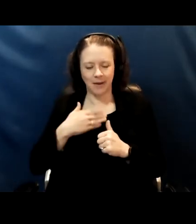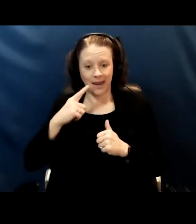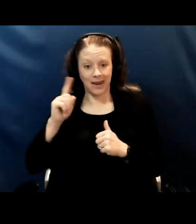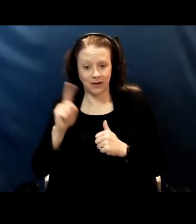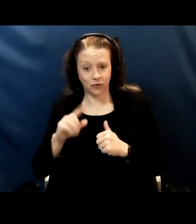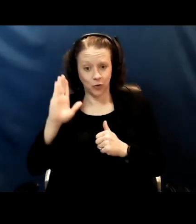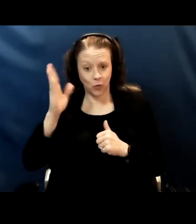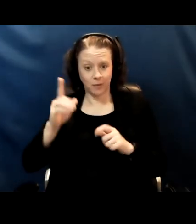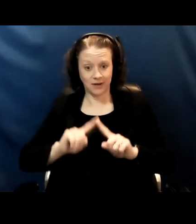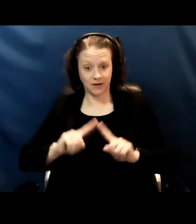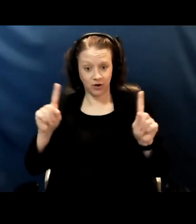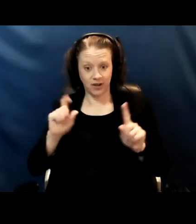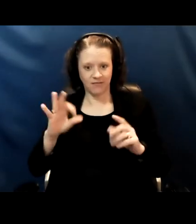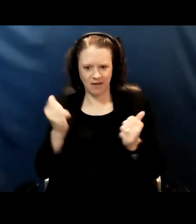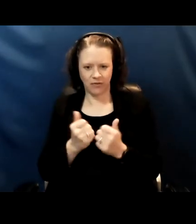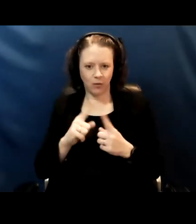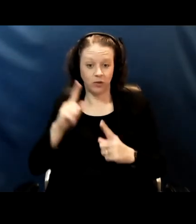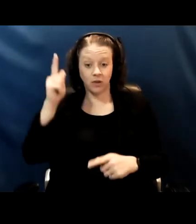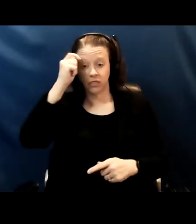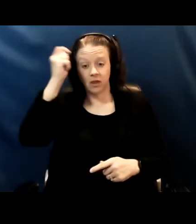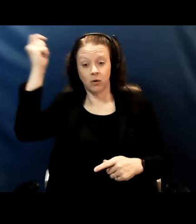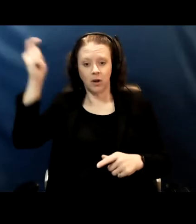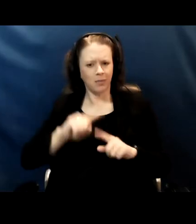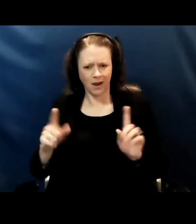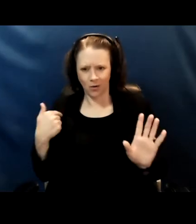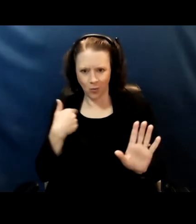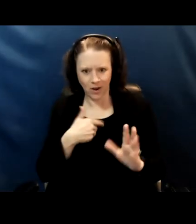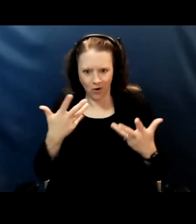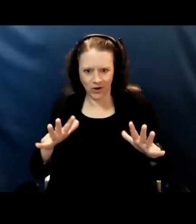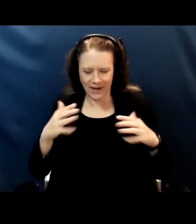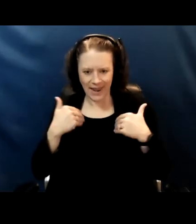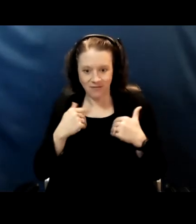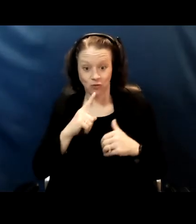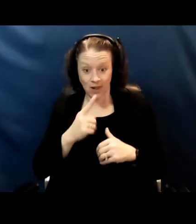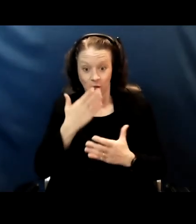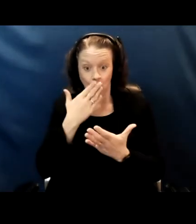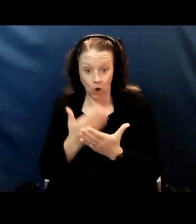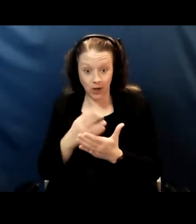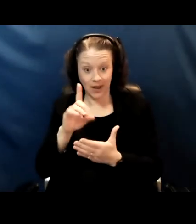if it were all theoretical but we have really good data from my year of pandemic